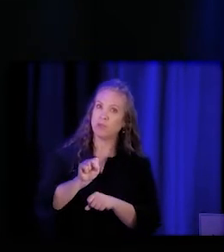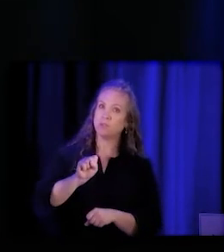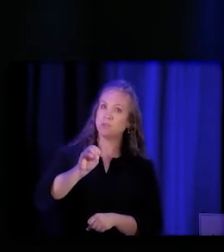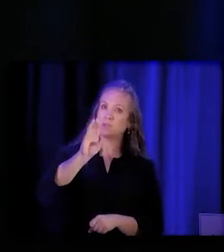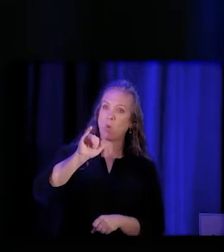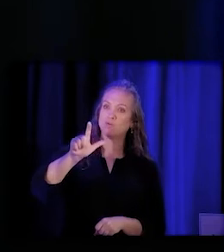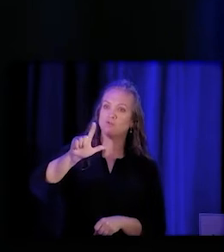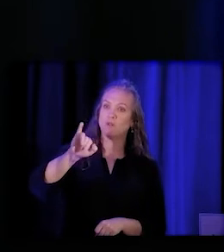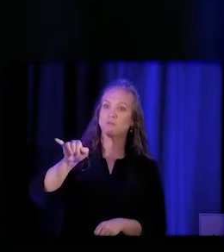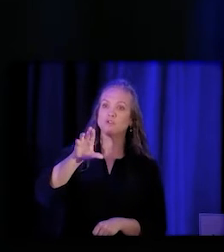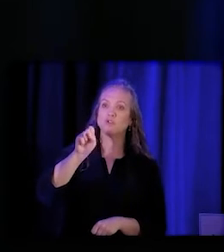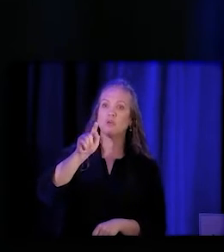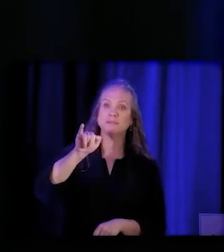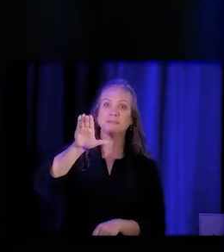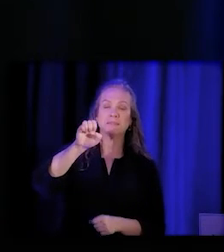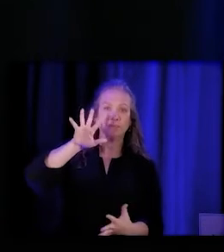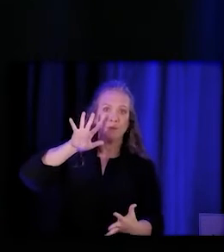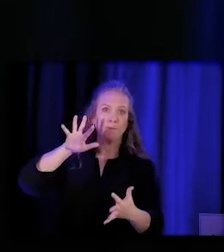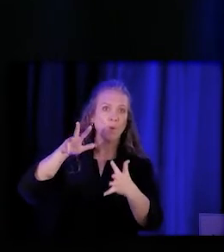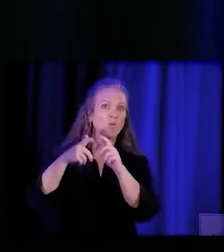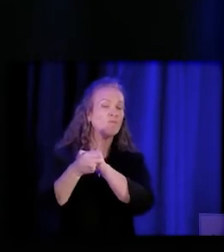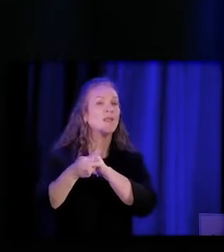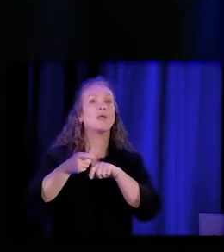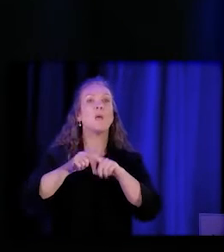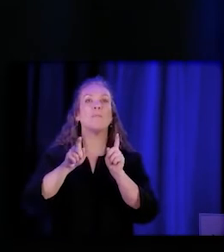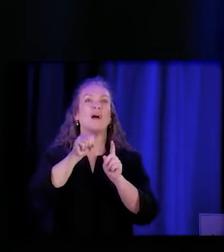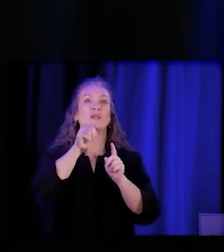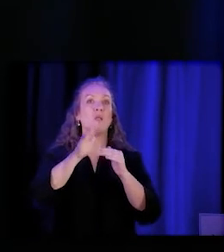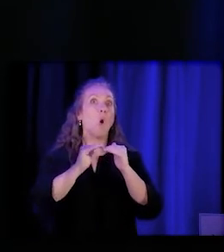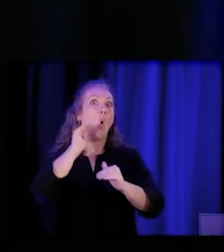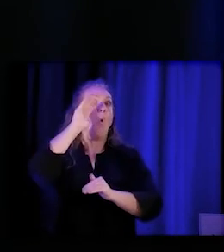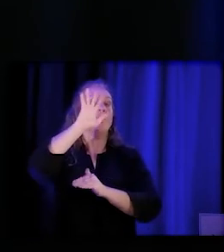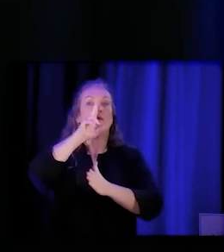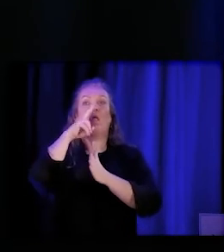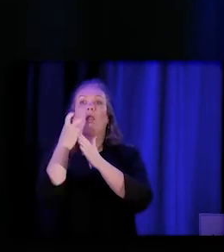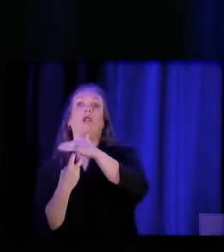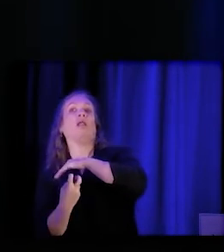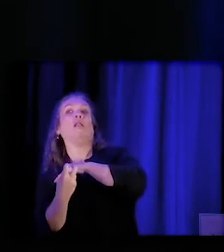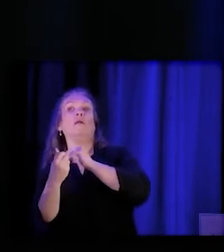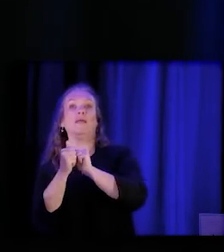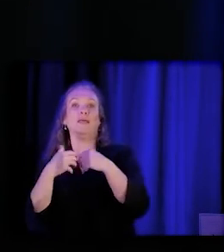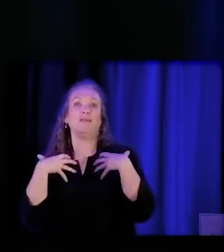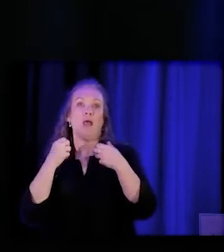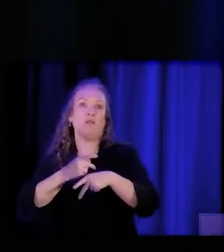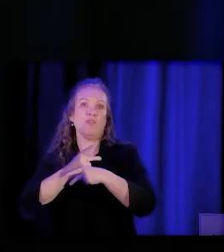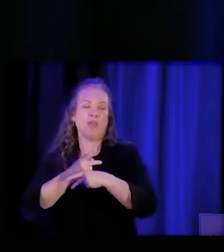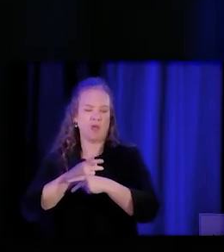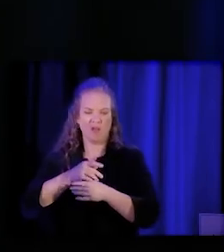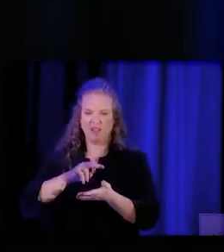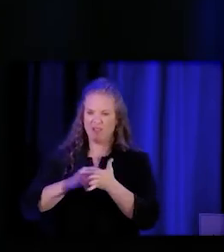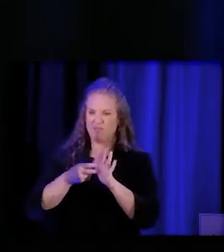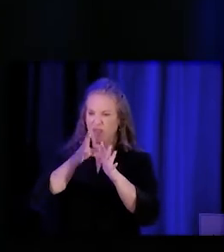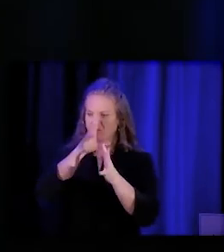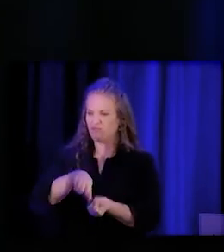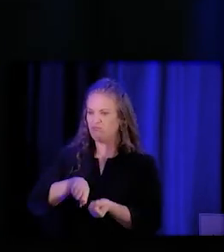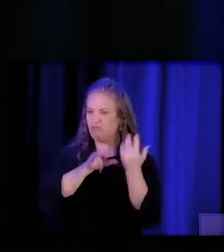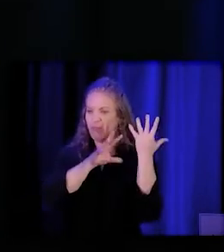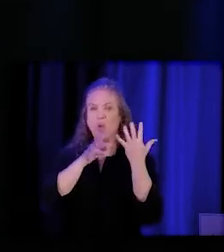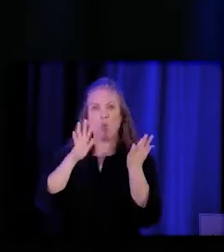and not over incorporating it into healthcare so that we change the essence of what the movement is about.